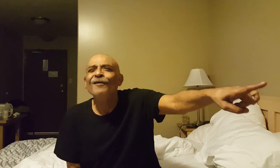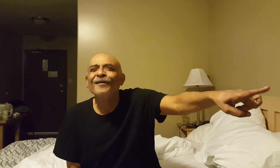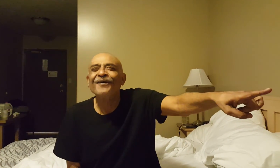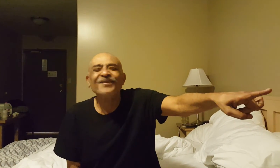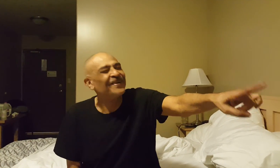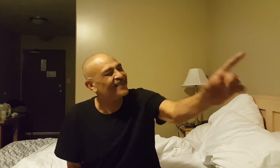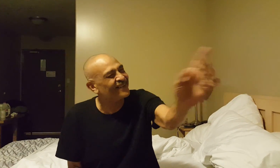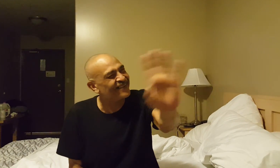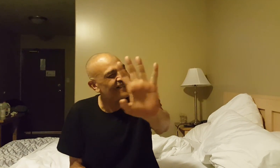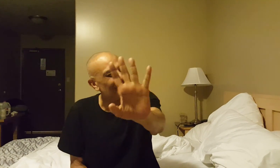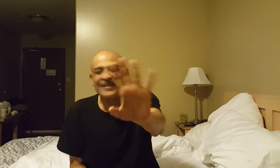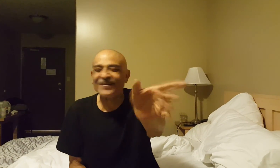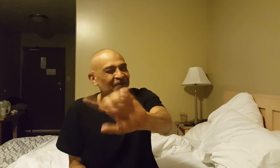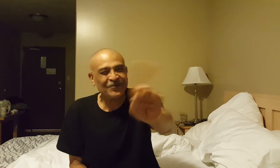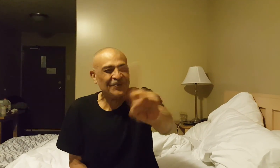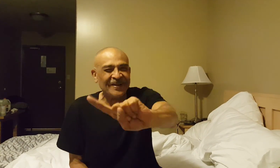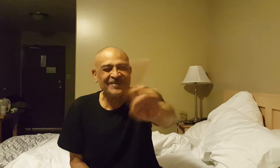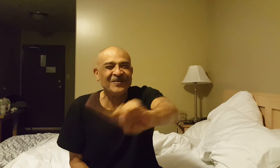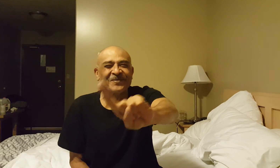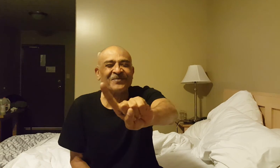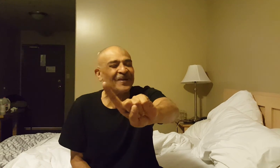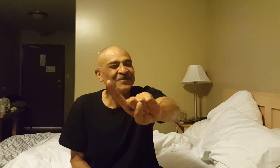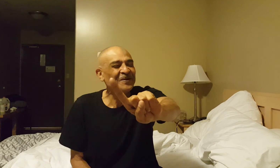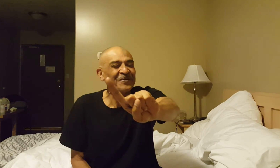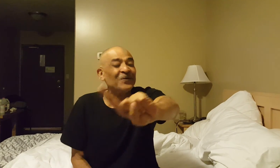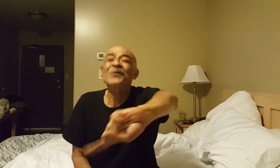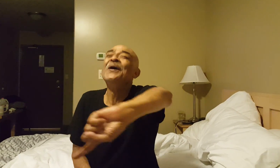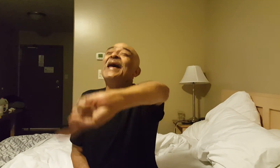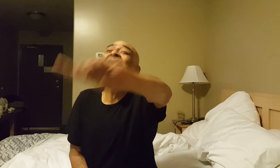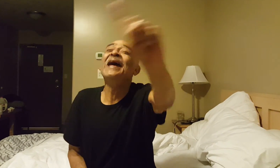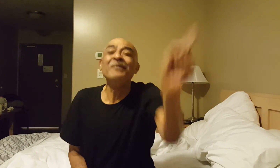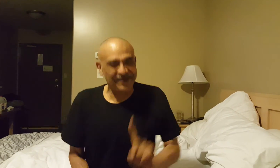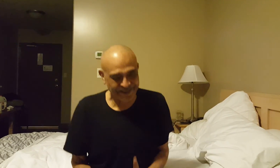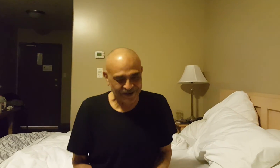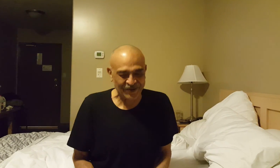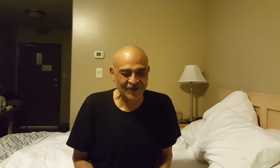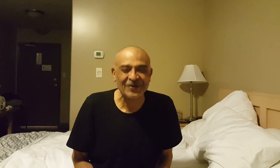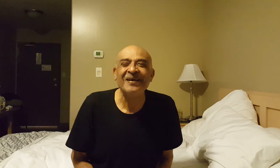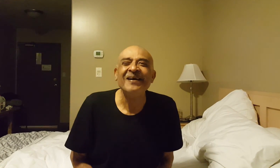Trust me, they are not poor blind people. The blind people know way better than you do